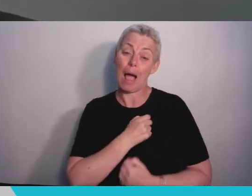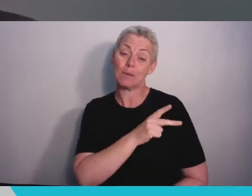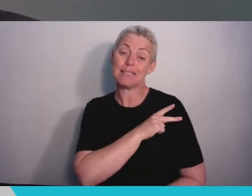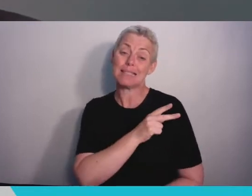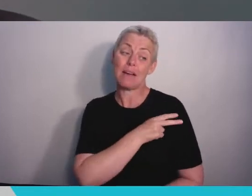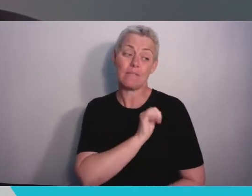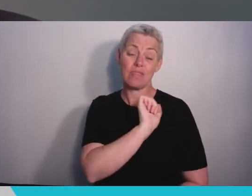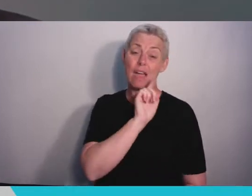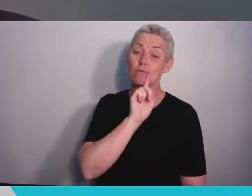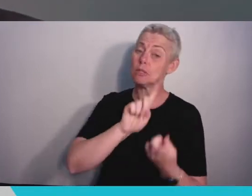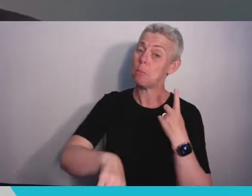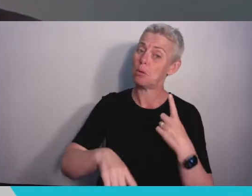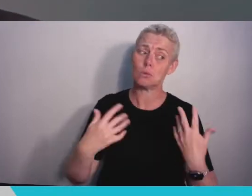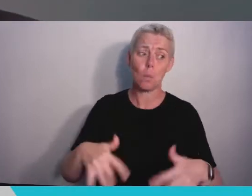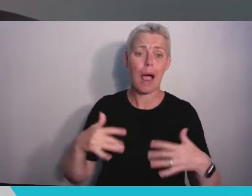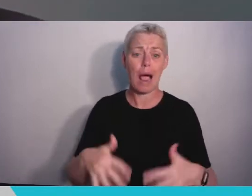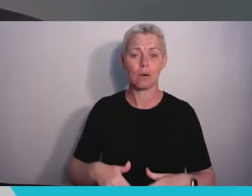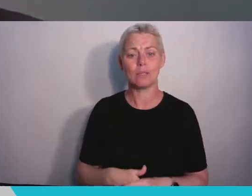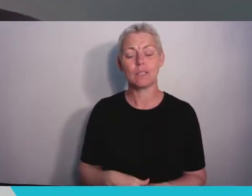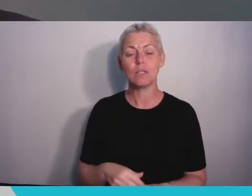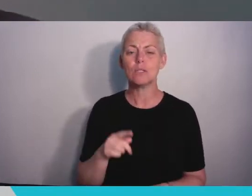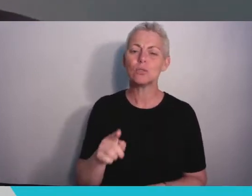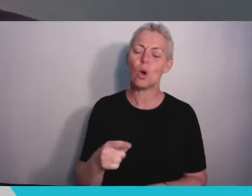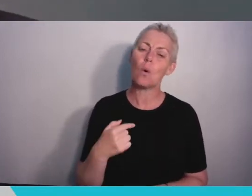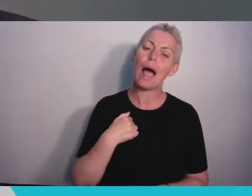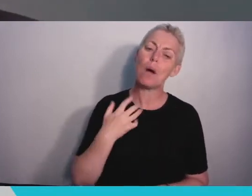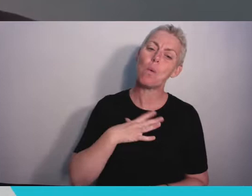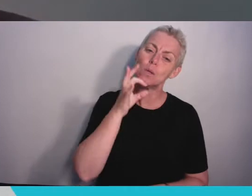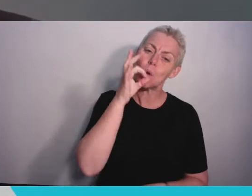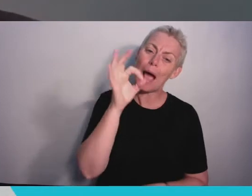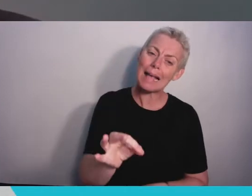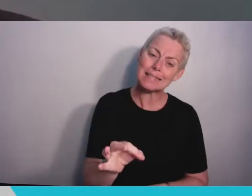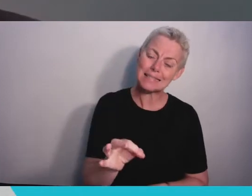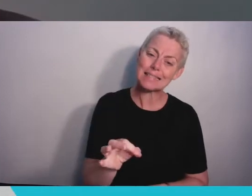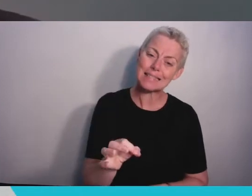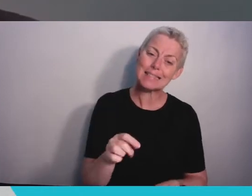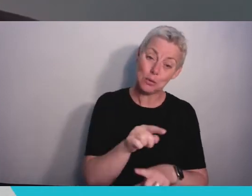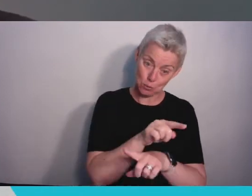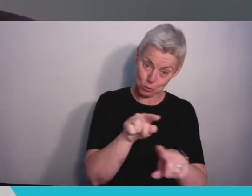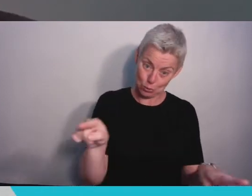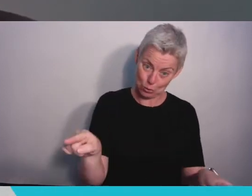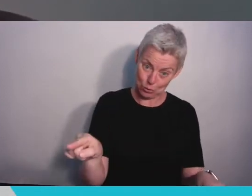So my first request is that please take time afterwards to seek them out and thank them.